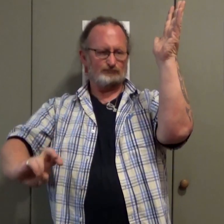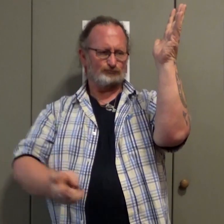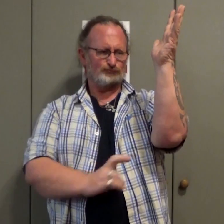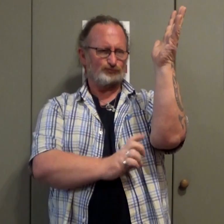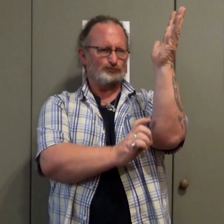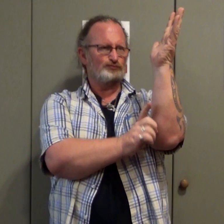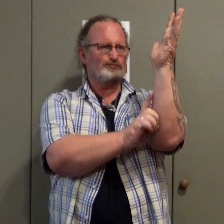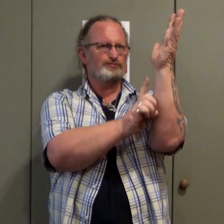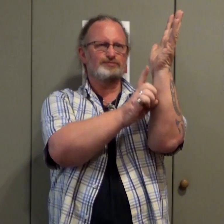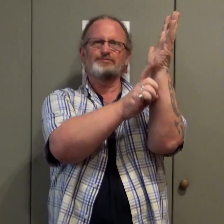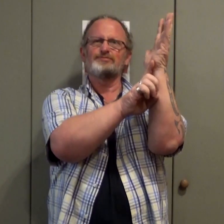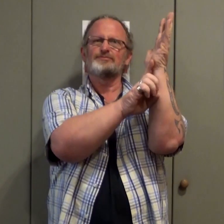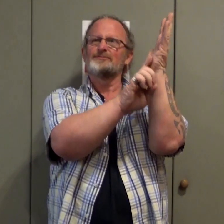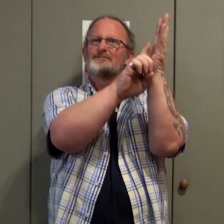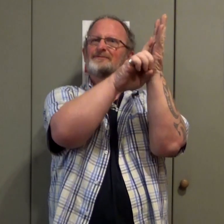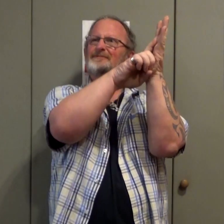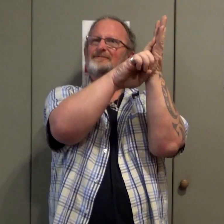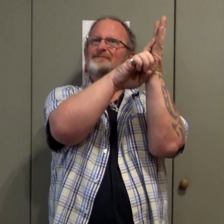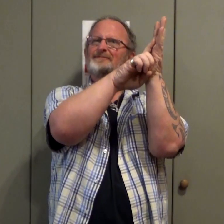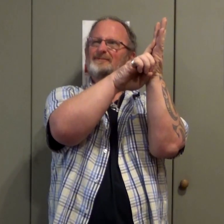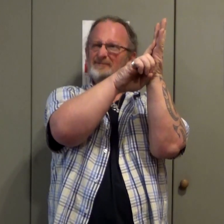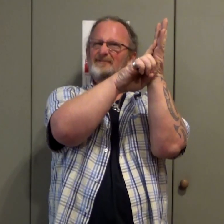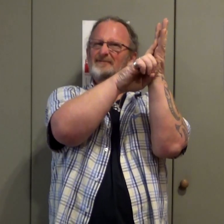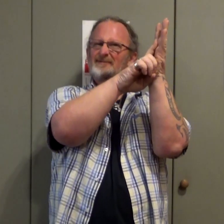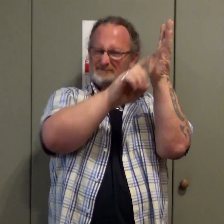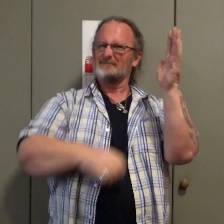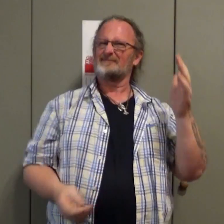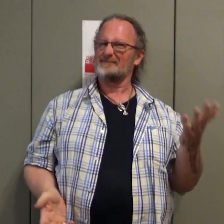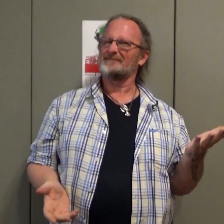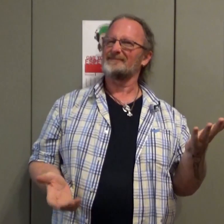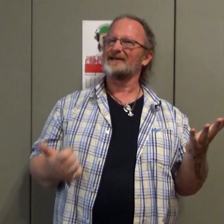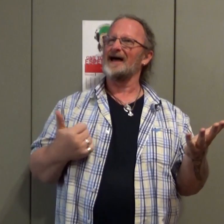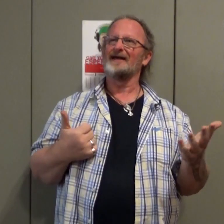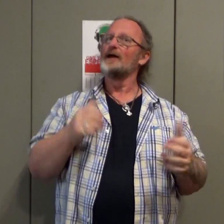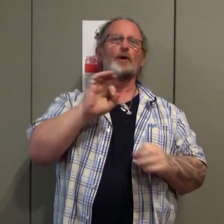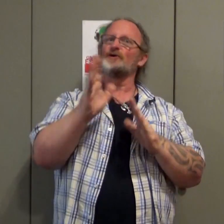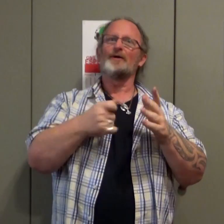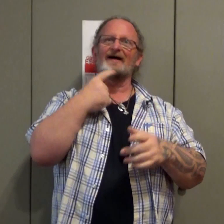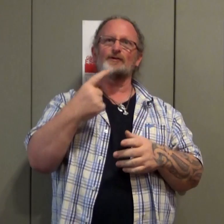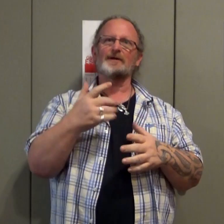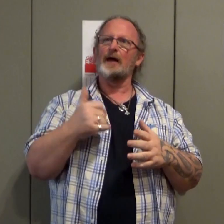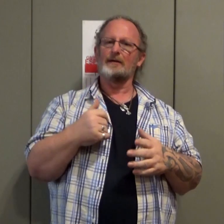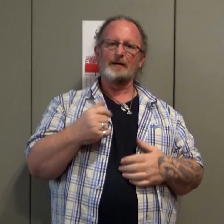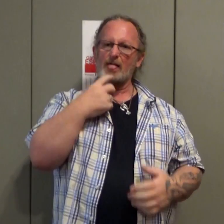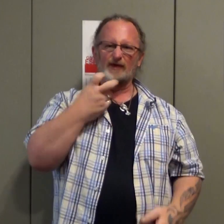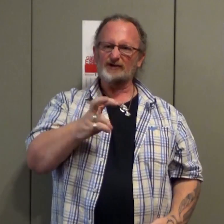The snake climbs the tree like this That is an example You don't need to sign The snake climbs up the tree